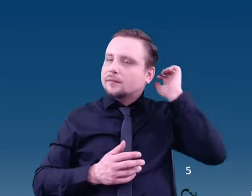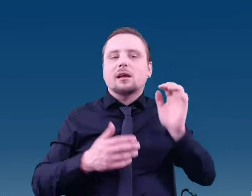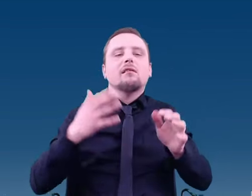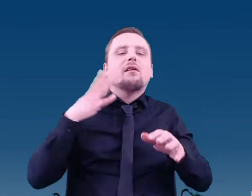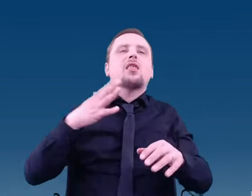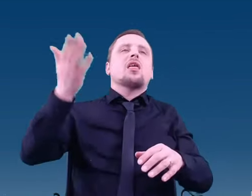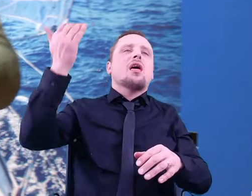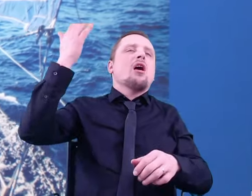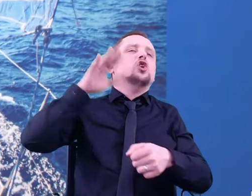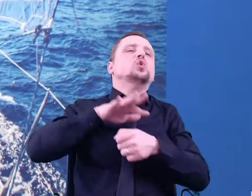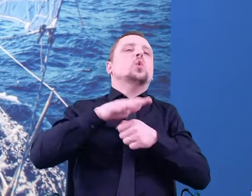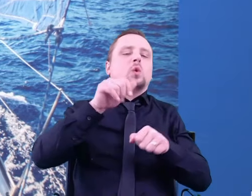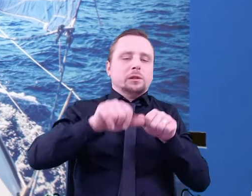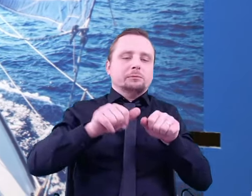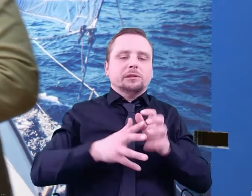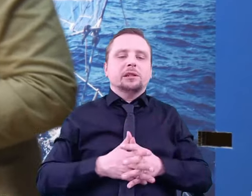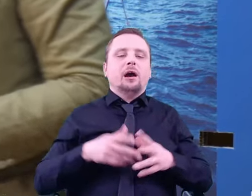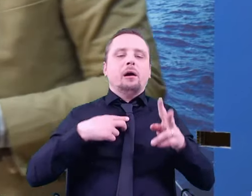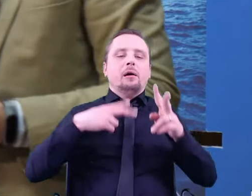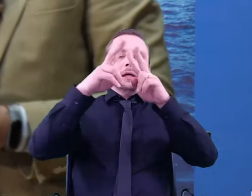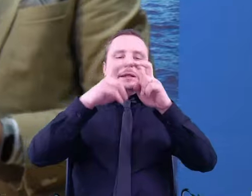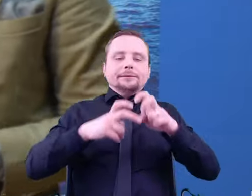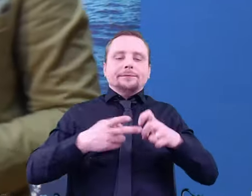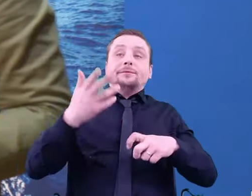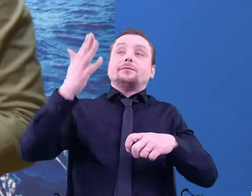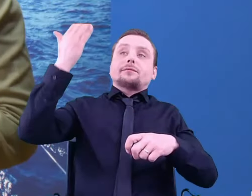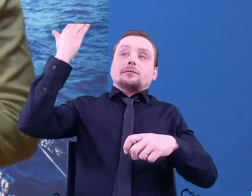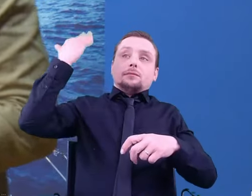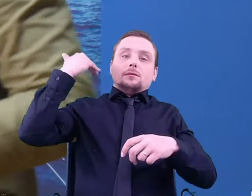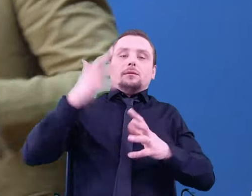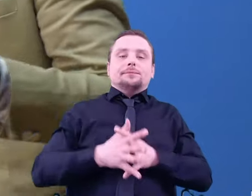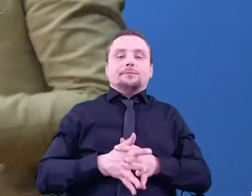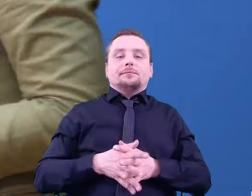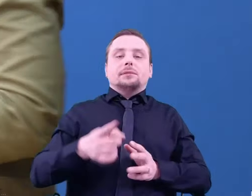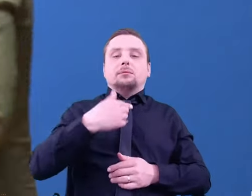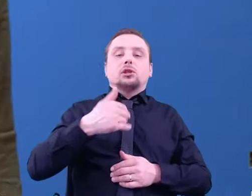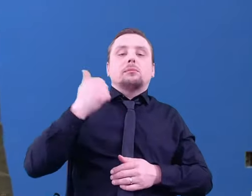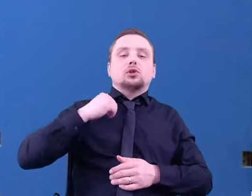So, I have done some research and know that we can wait for the alien invasion.